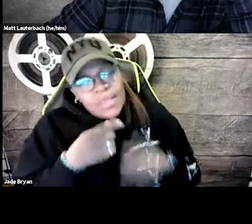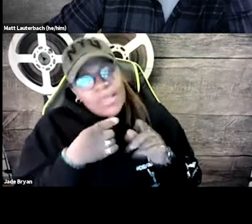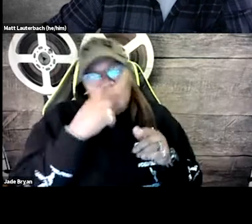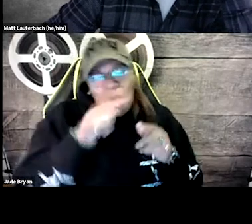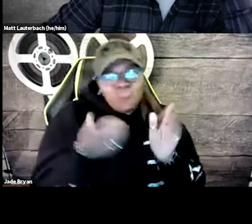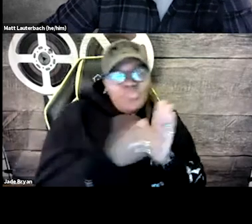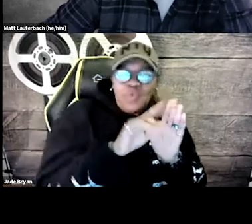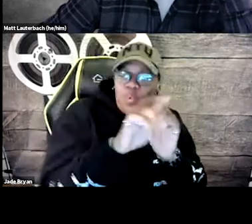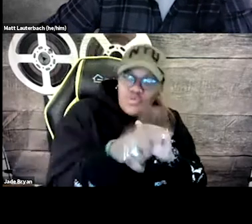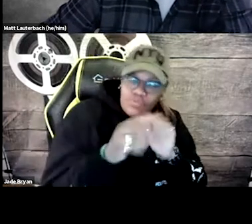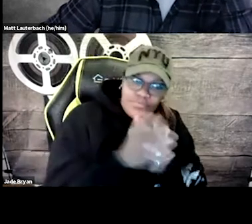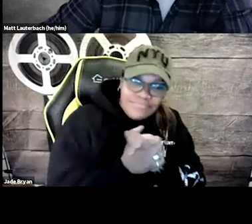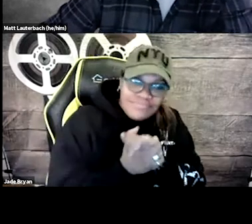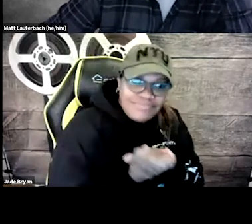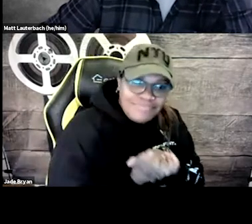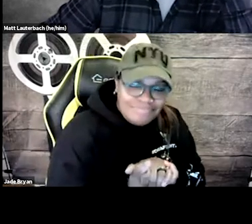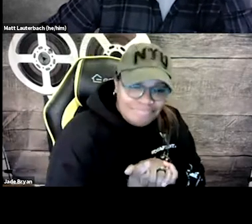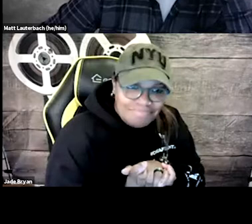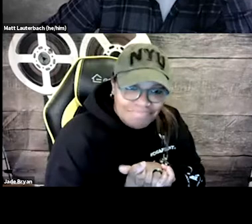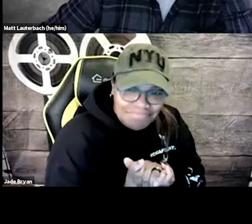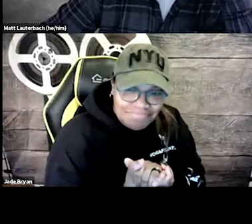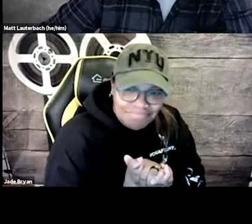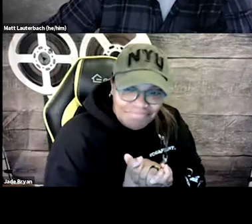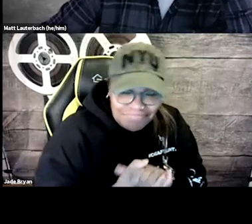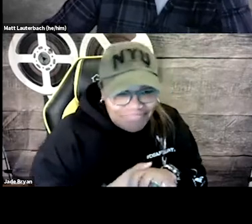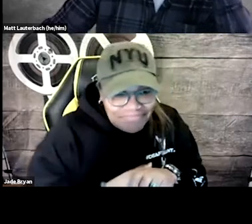I'm thinking, Jade is saying. Can you repeat that question for me?